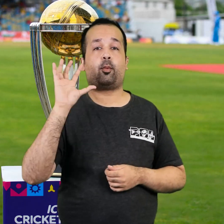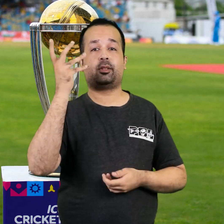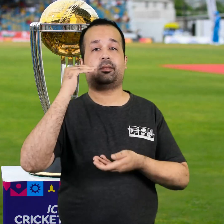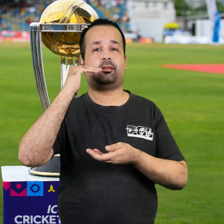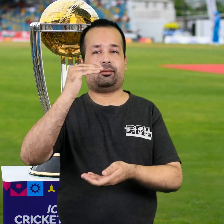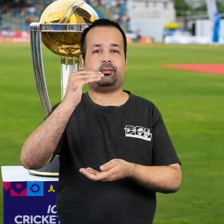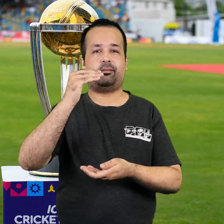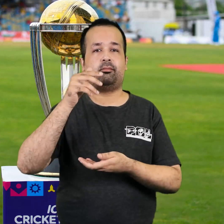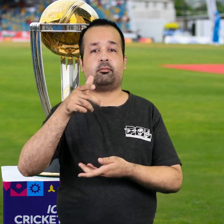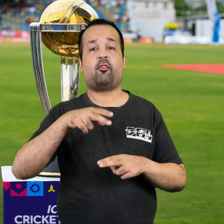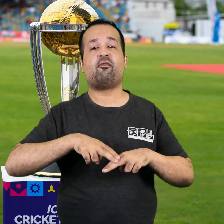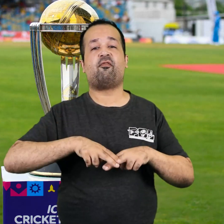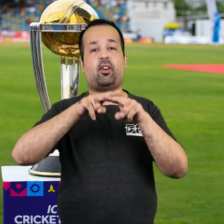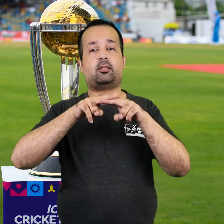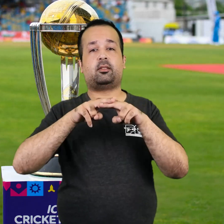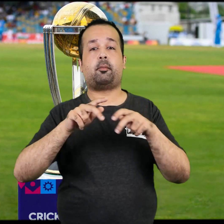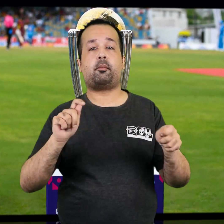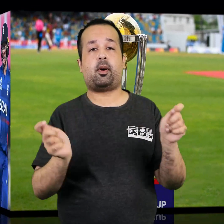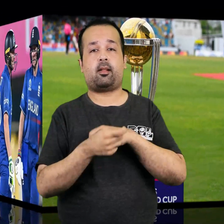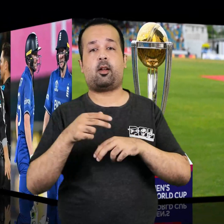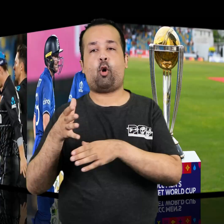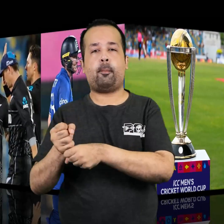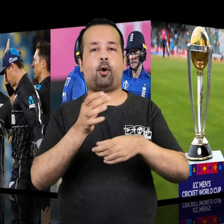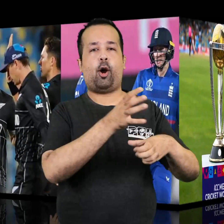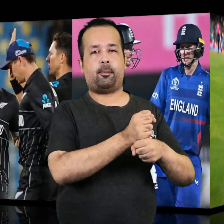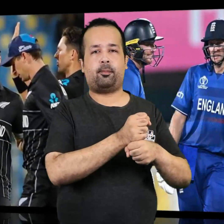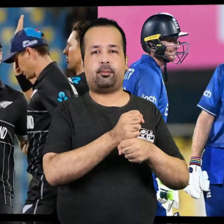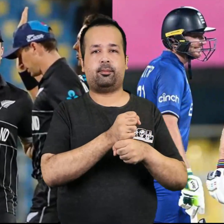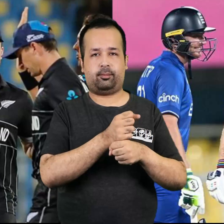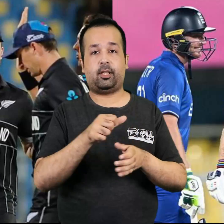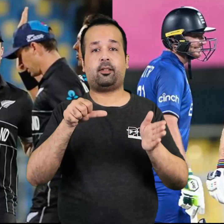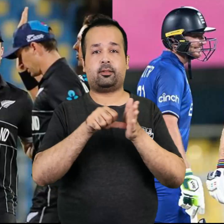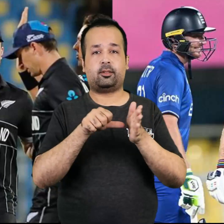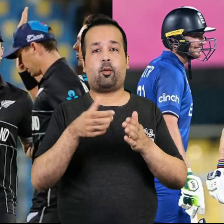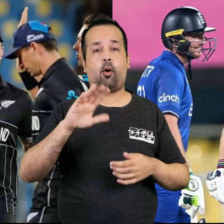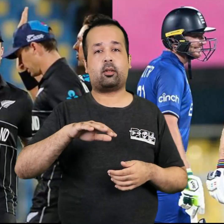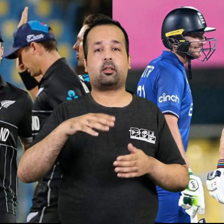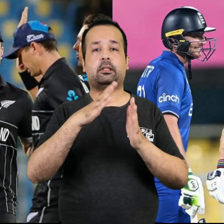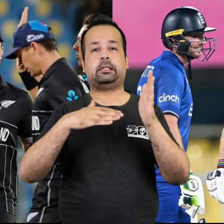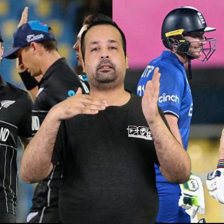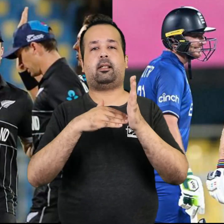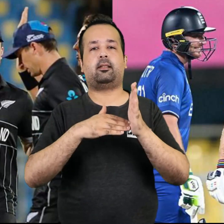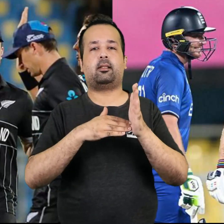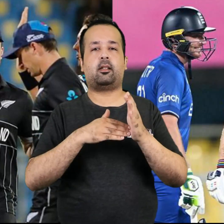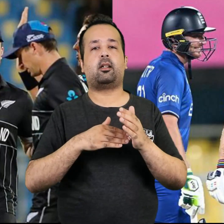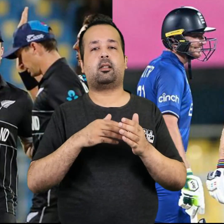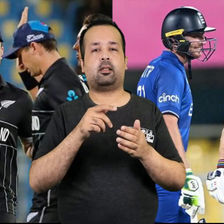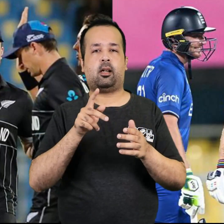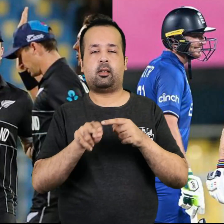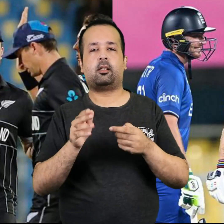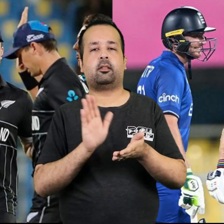It will start with a match between the previous World Cup finalists, England and New Zealand.